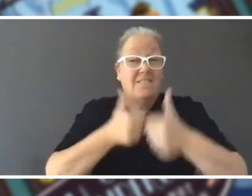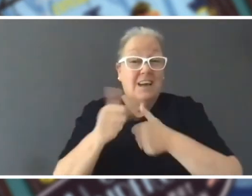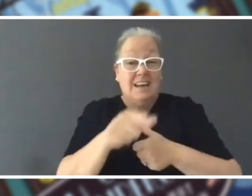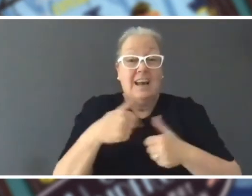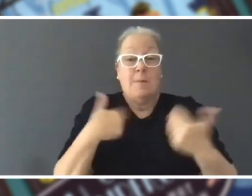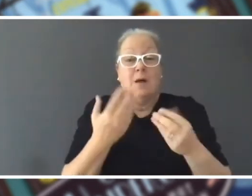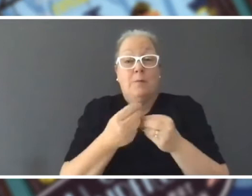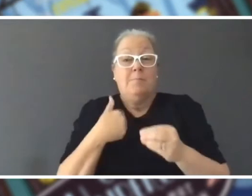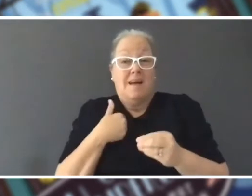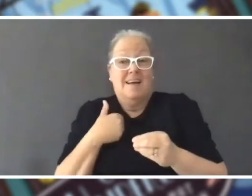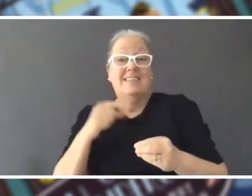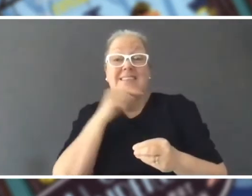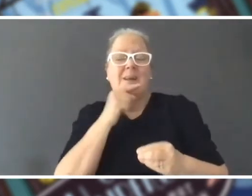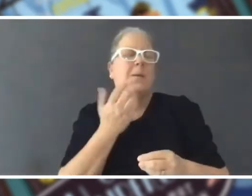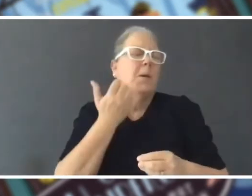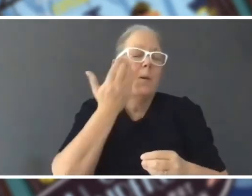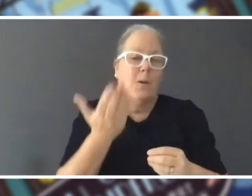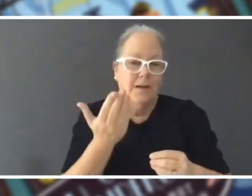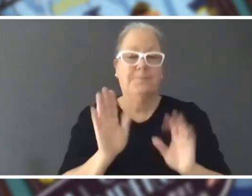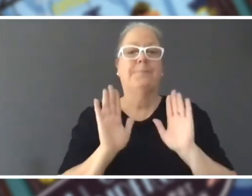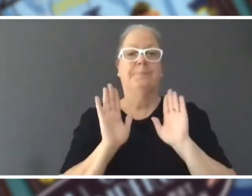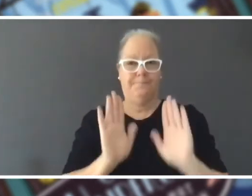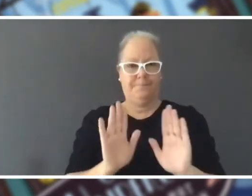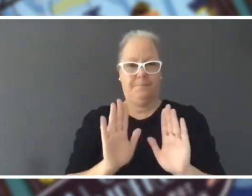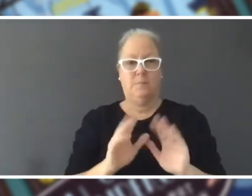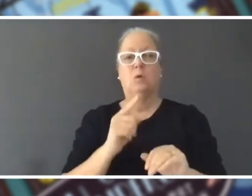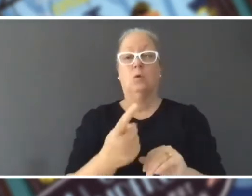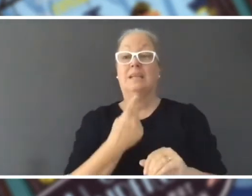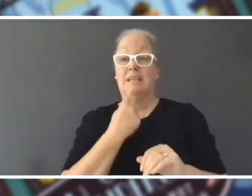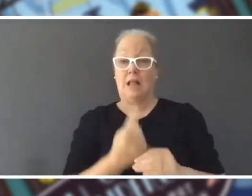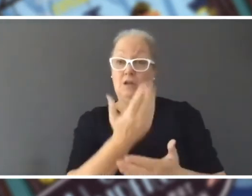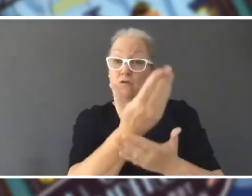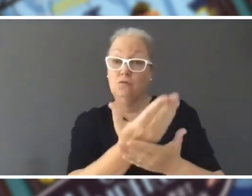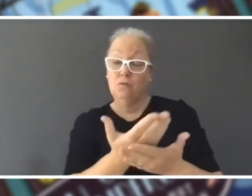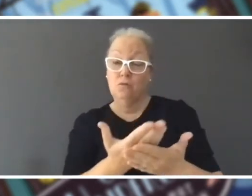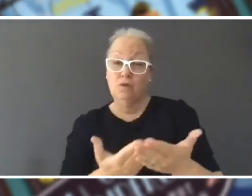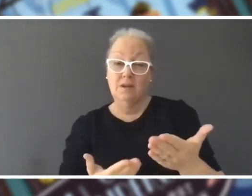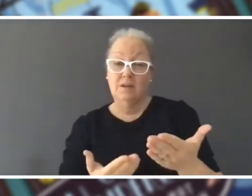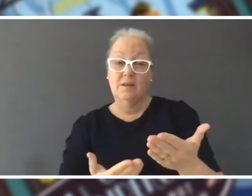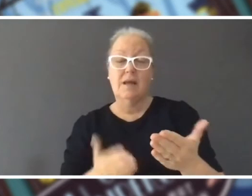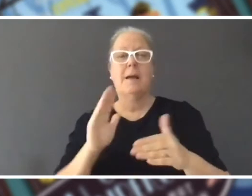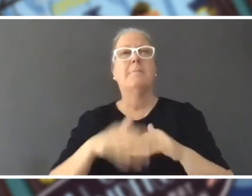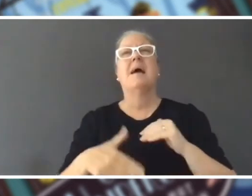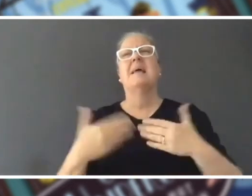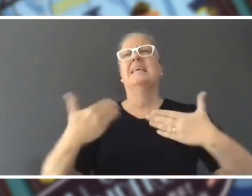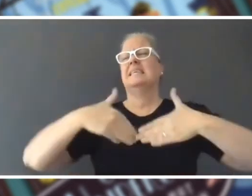all the time. Gameware you tell a story about a day that you had once, something that happened to you,